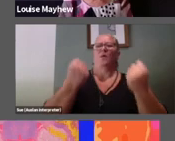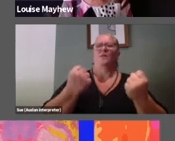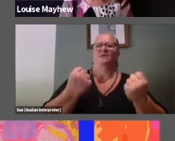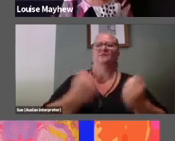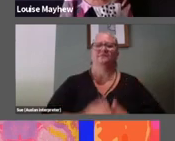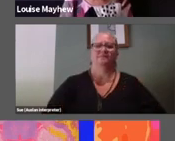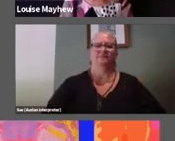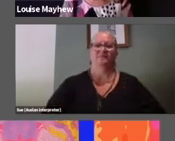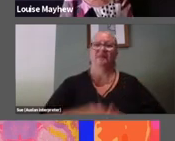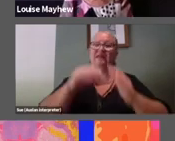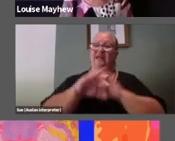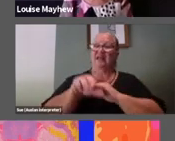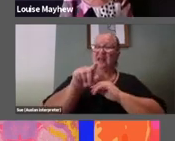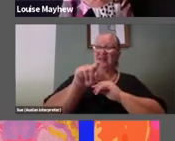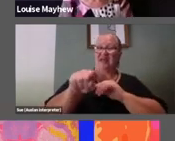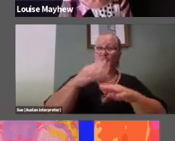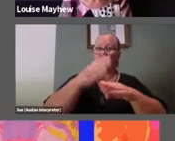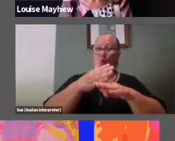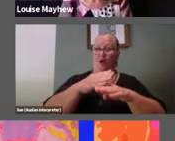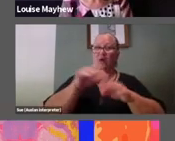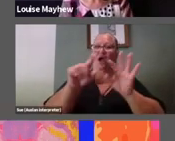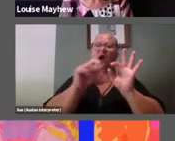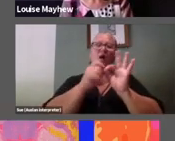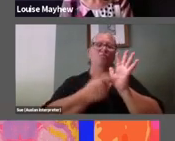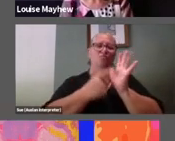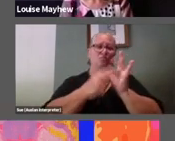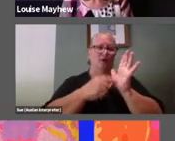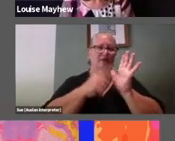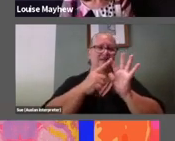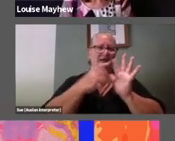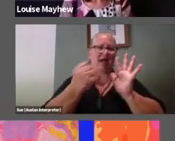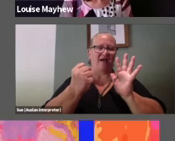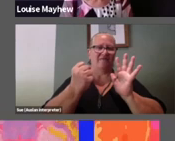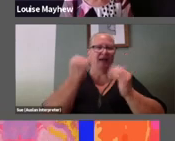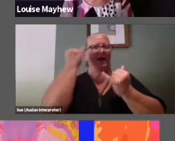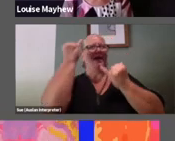empowerment. In this particular work Bronte has imagined a new and different